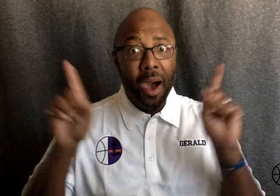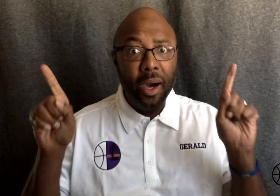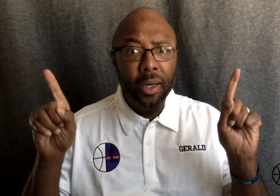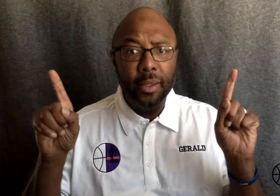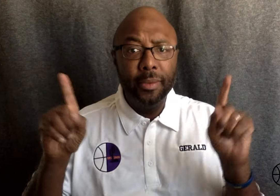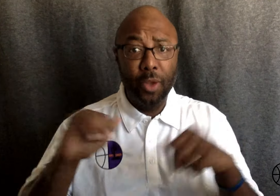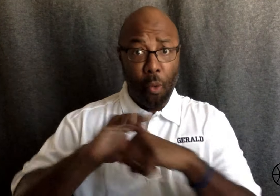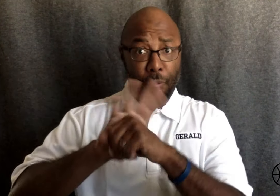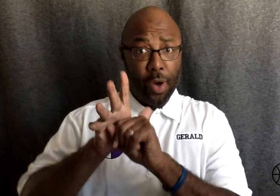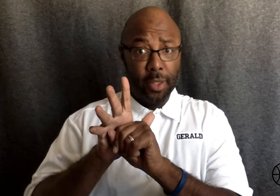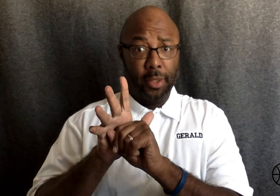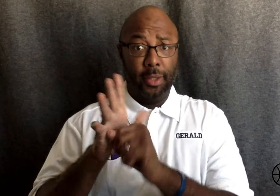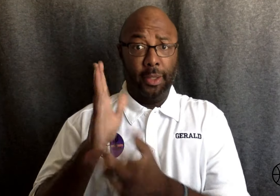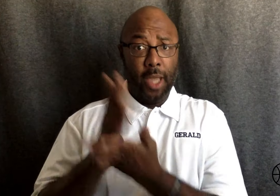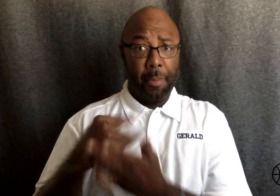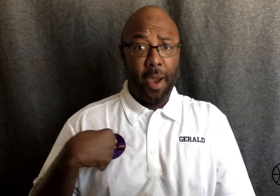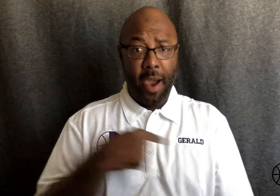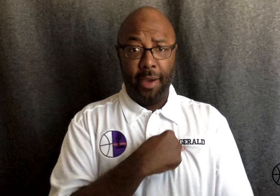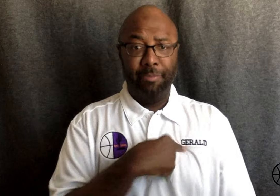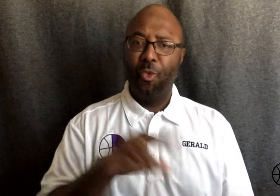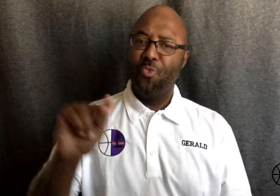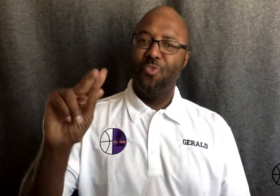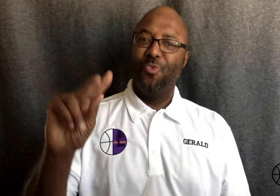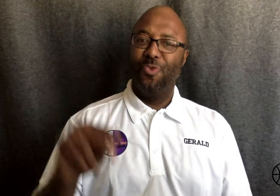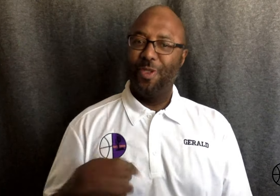But does coronavirus stop us? No, we will resume.